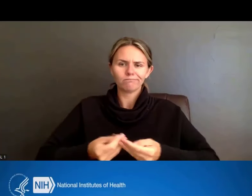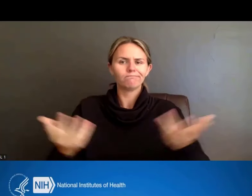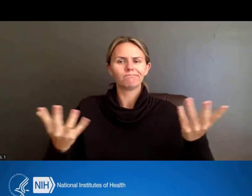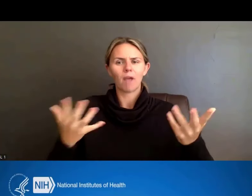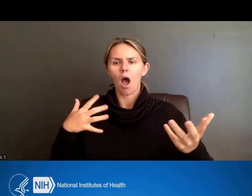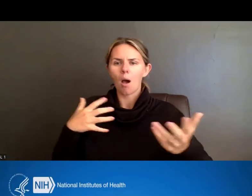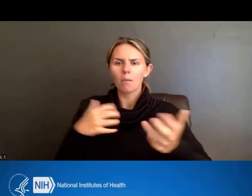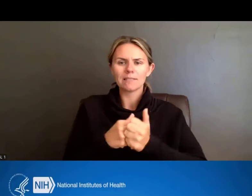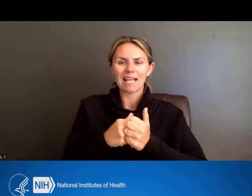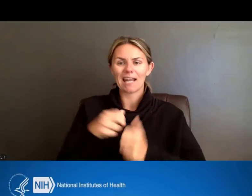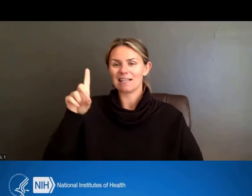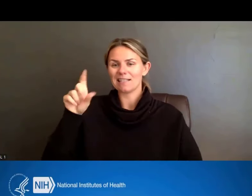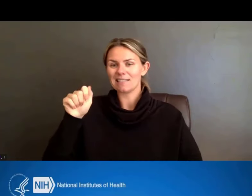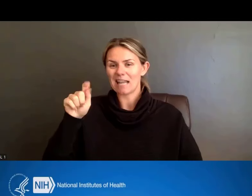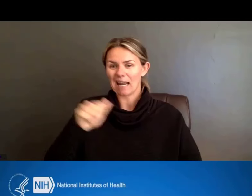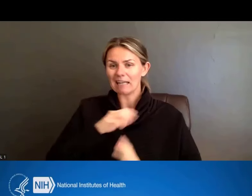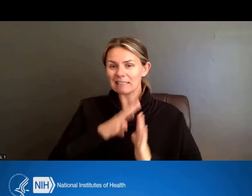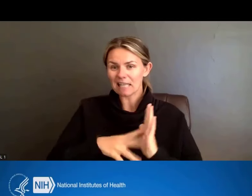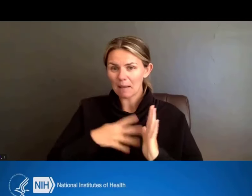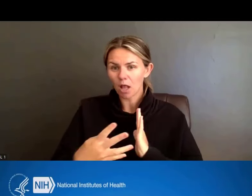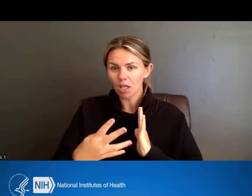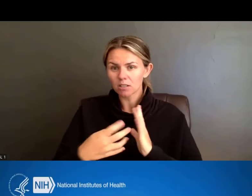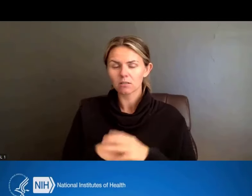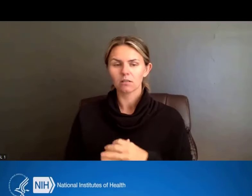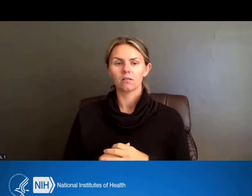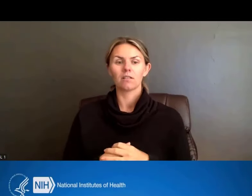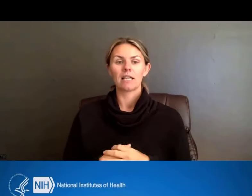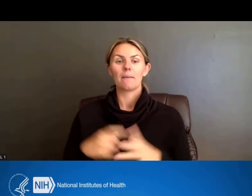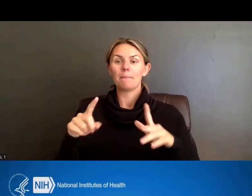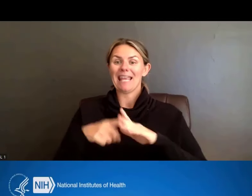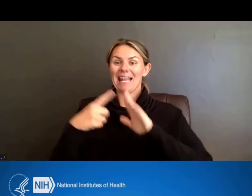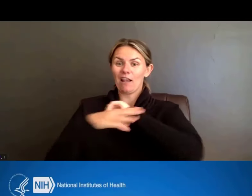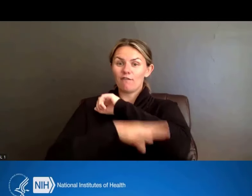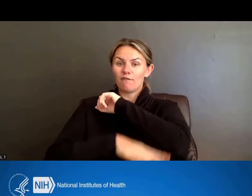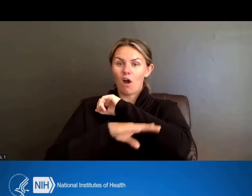In early fall we will publish the Parent T32 NOFO,